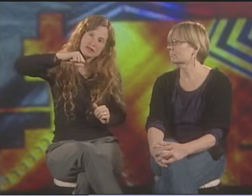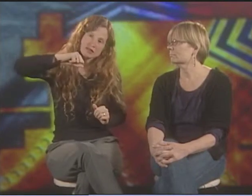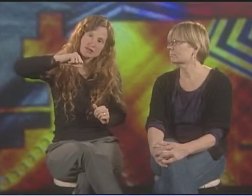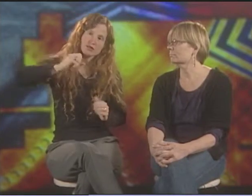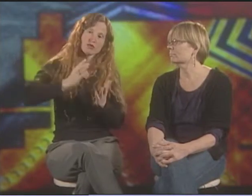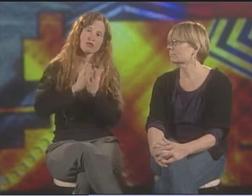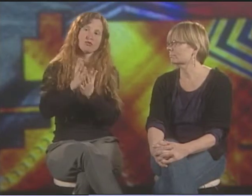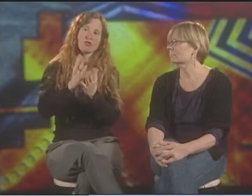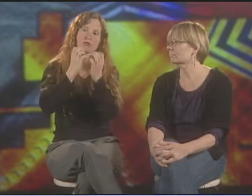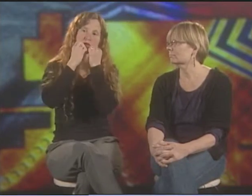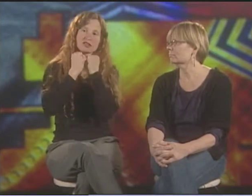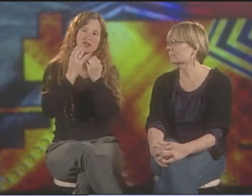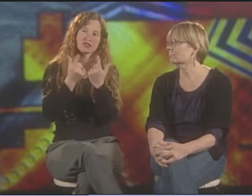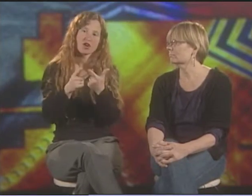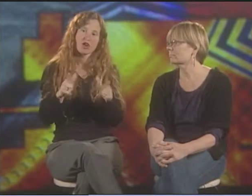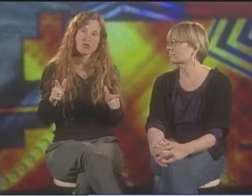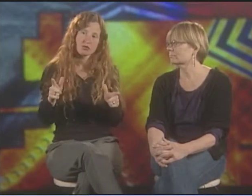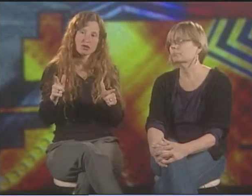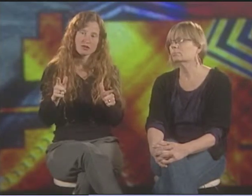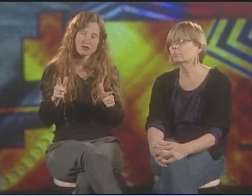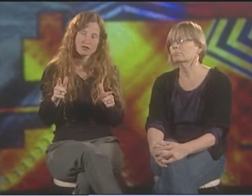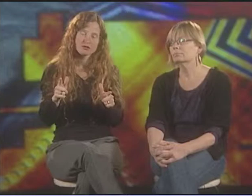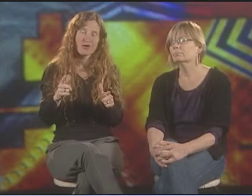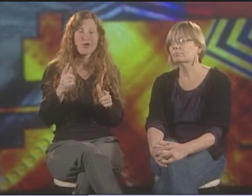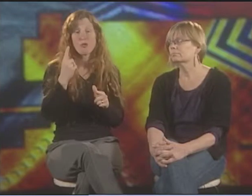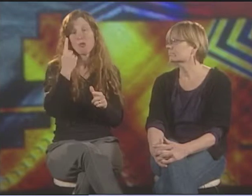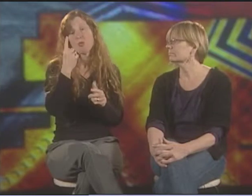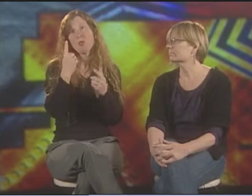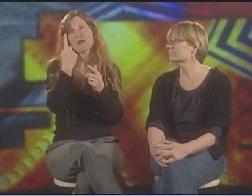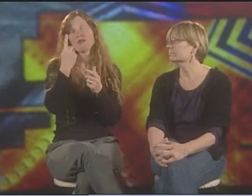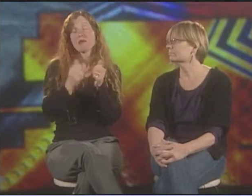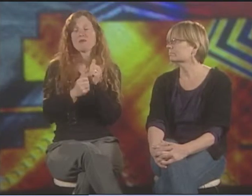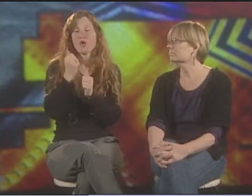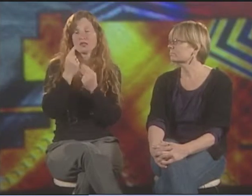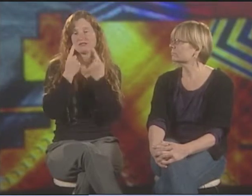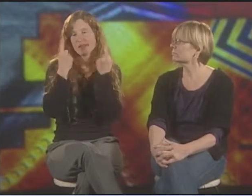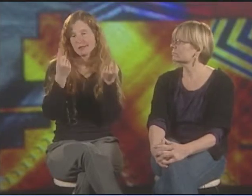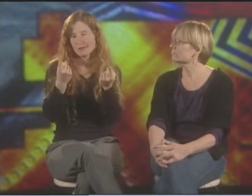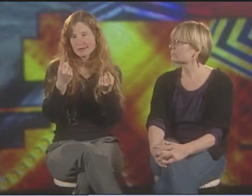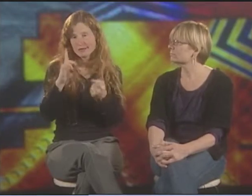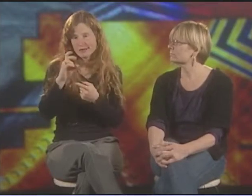ARE TRYING TO SHOW RESISTANCE THROUGH LOVING AND ADORING THEIR SIGN LANGUAGE.